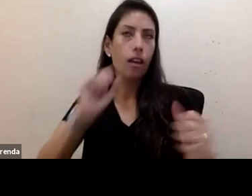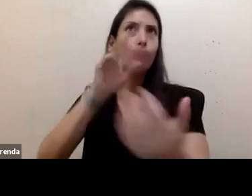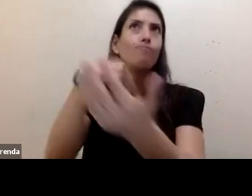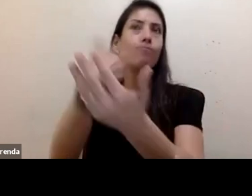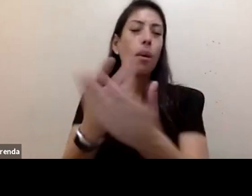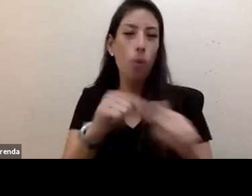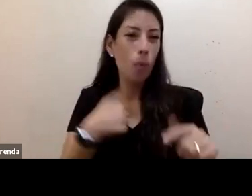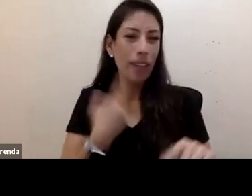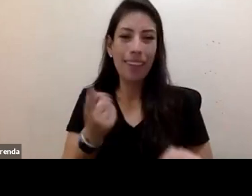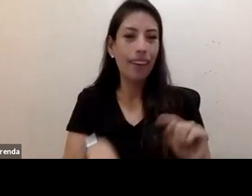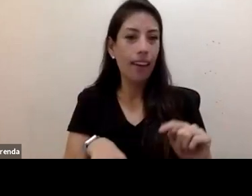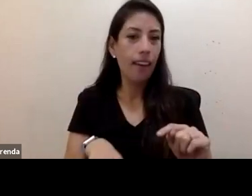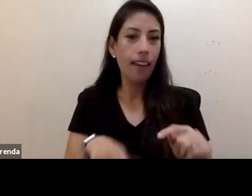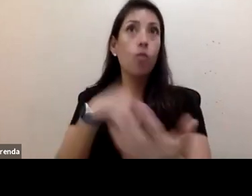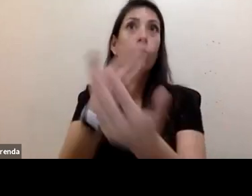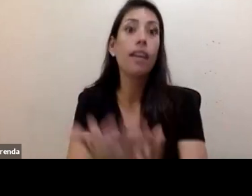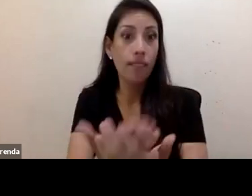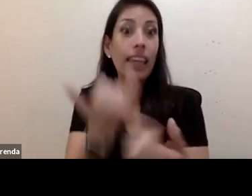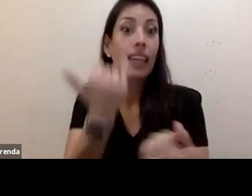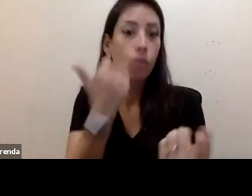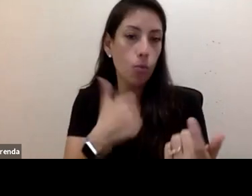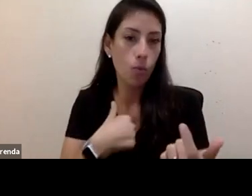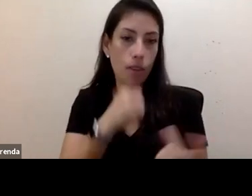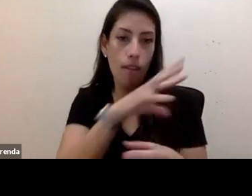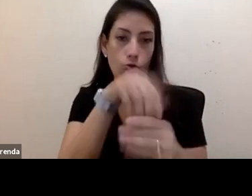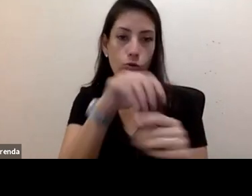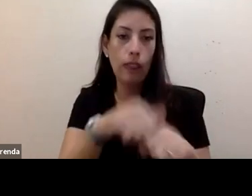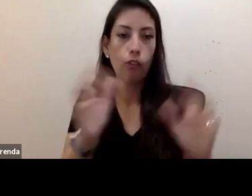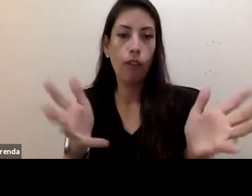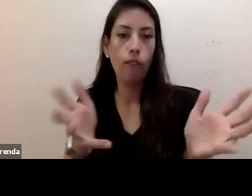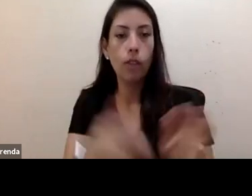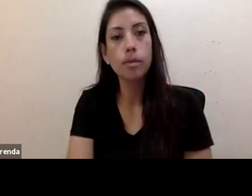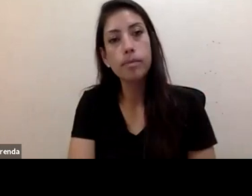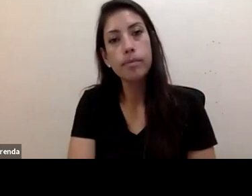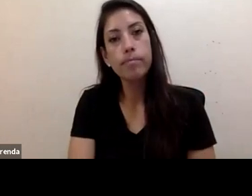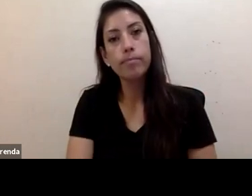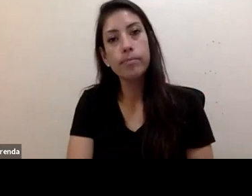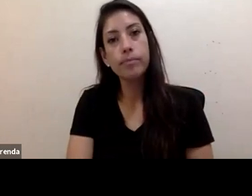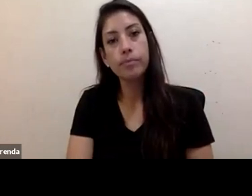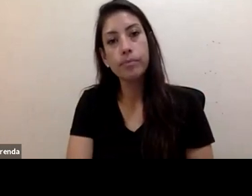in those conversations to begin with. Thanks, Daphne. The phrase, "Nothing about us without us,"